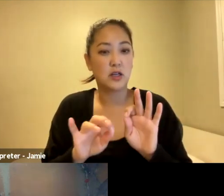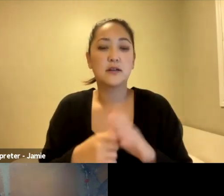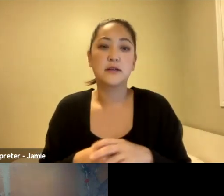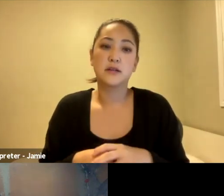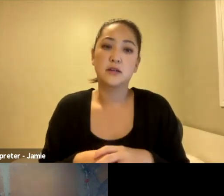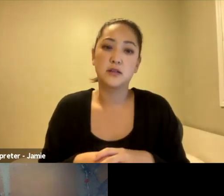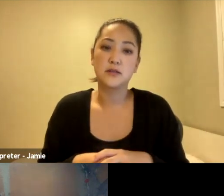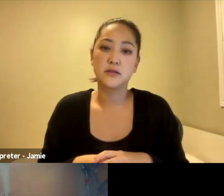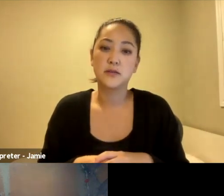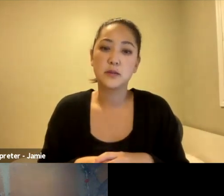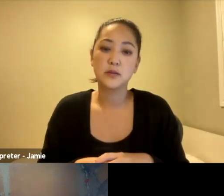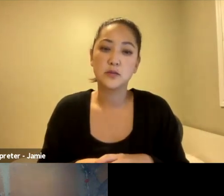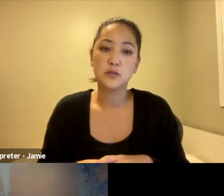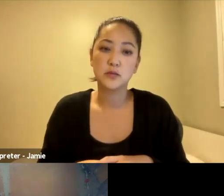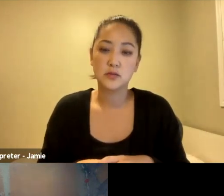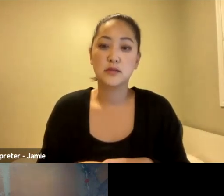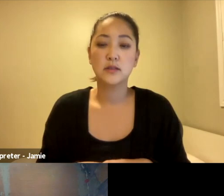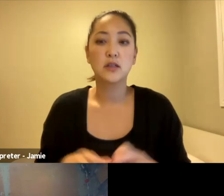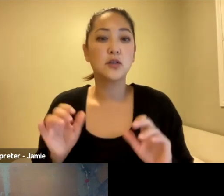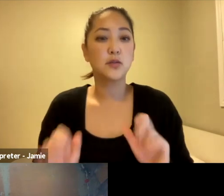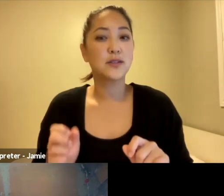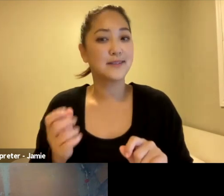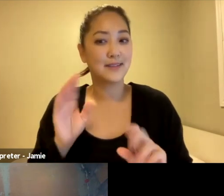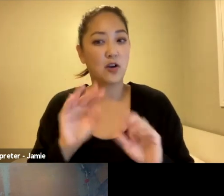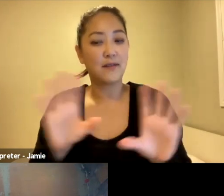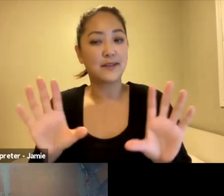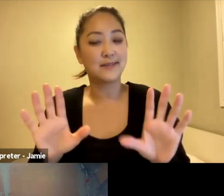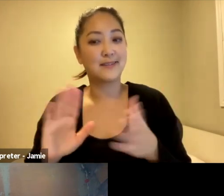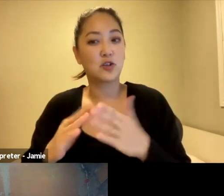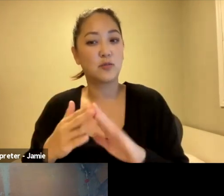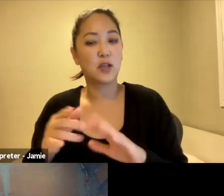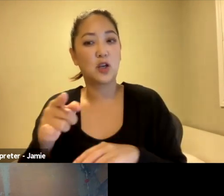you could see the relationship that you had with the community and the folks there because